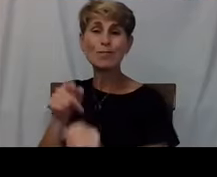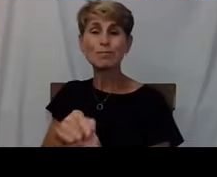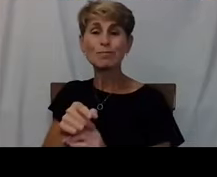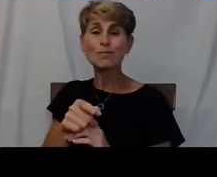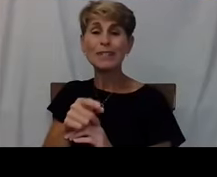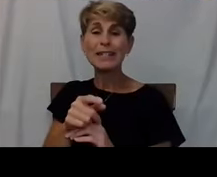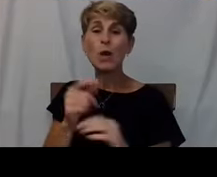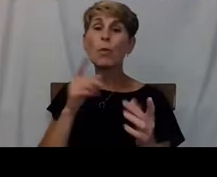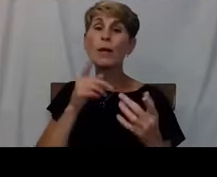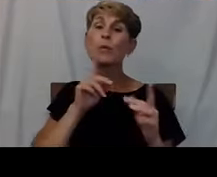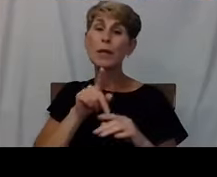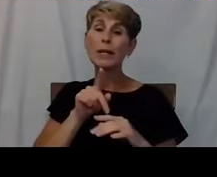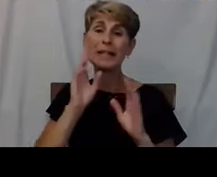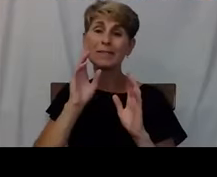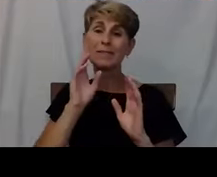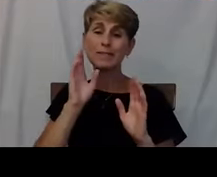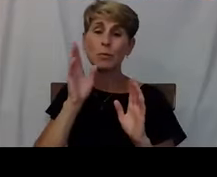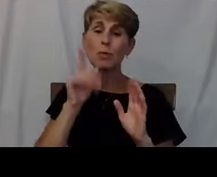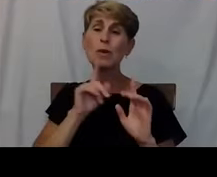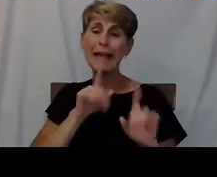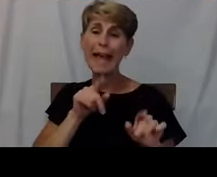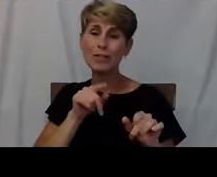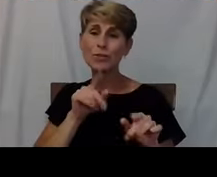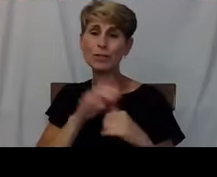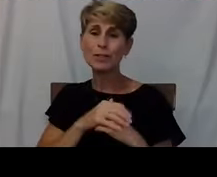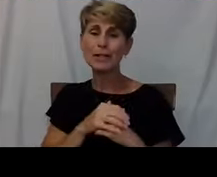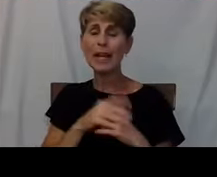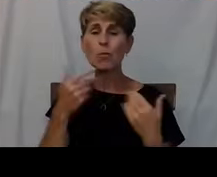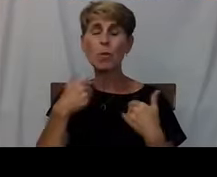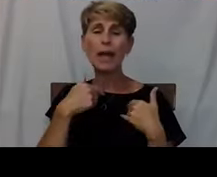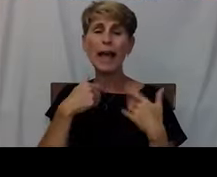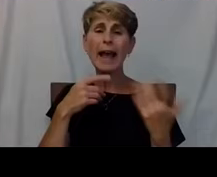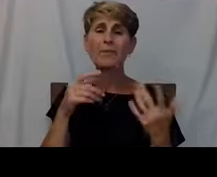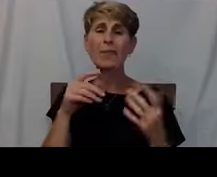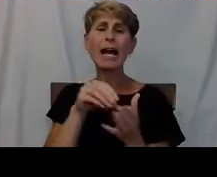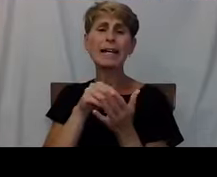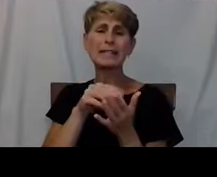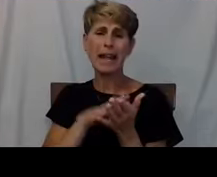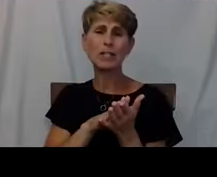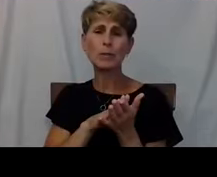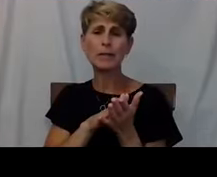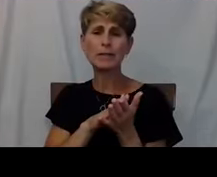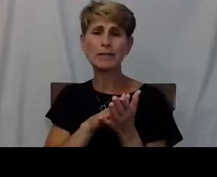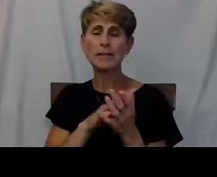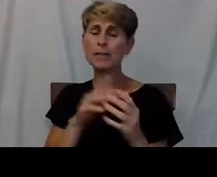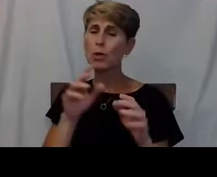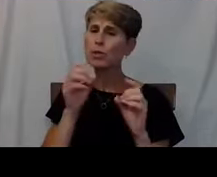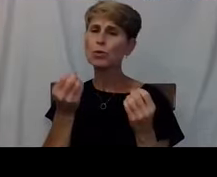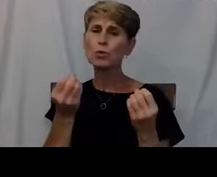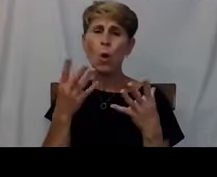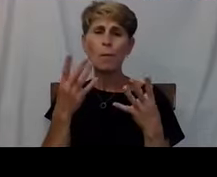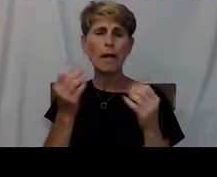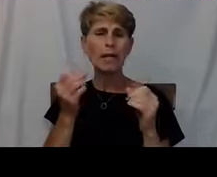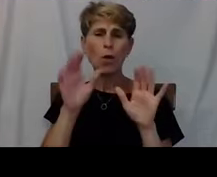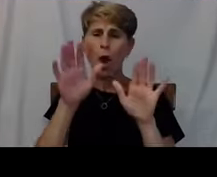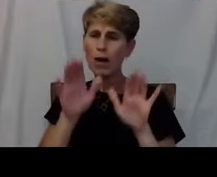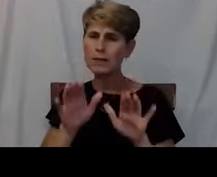and we'll create an FAQ document to answer. There's a lot of great questions that came in. That'll be on our website.